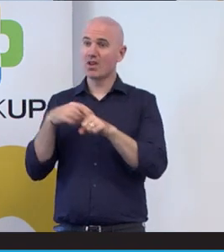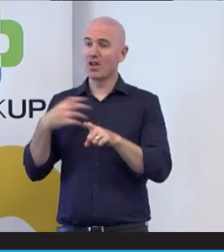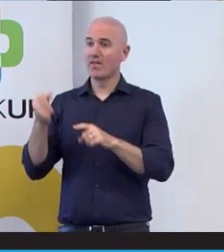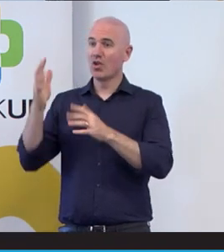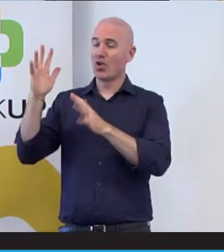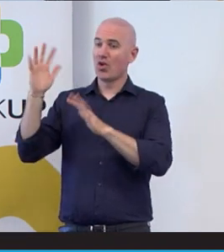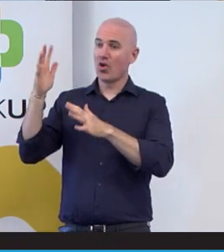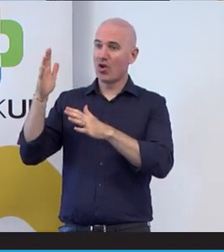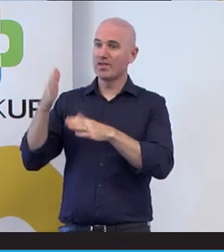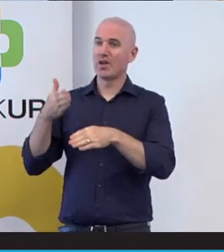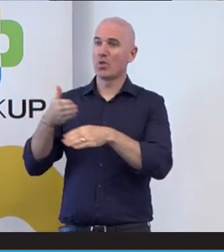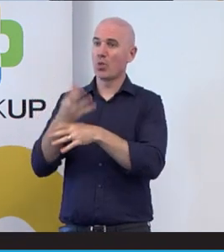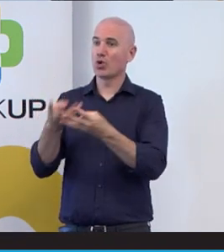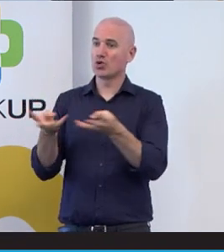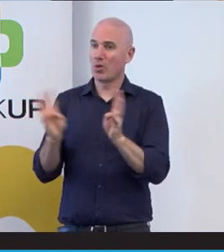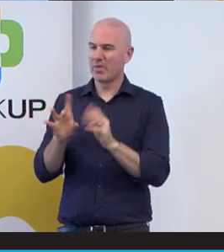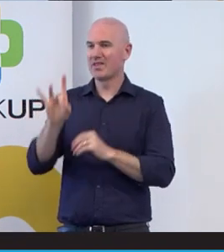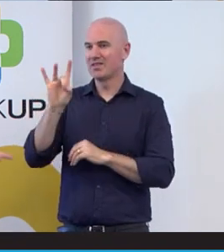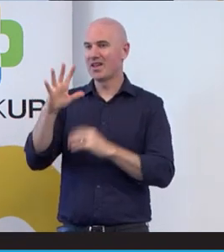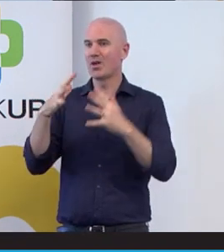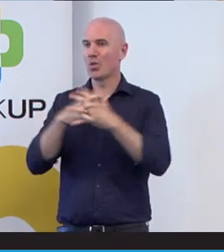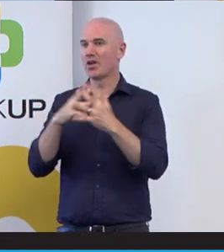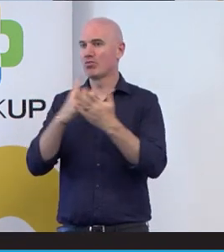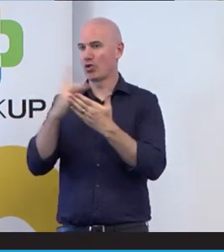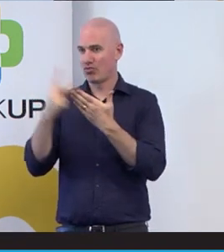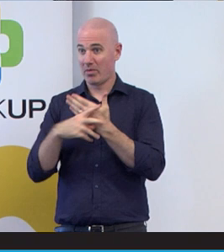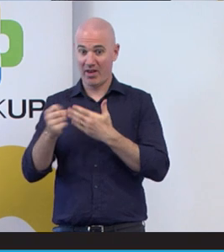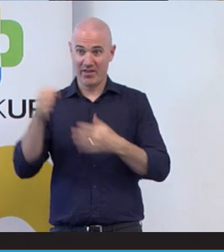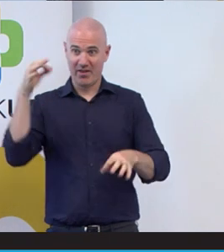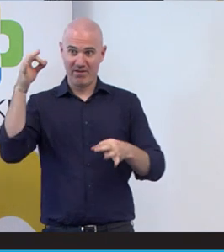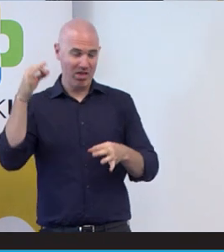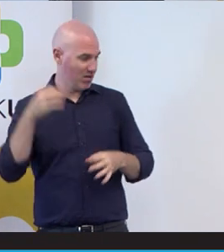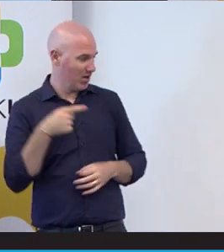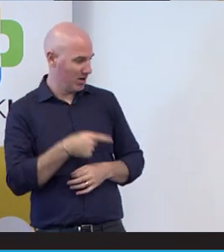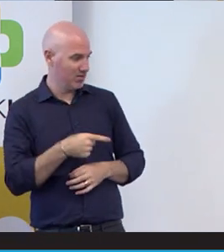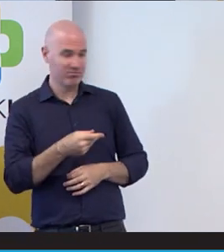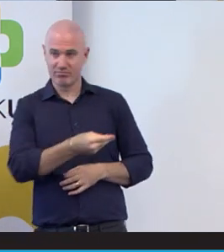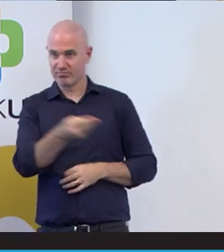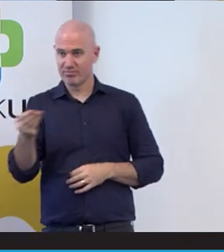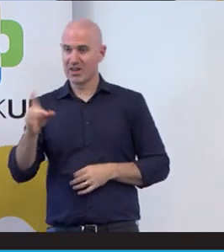So that's a ten way program where and I've got the flyer so hlp yourself to that. In 2024,